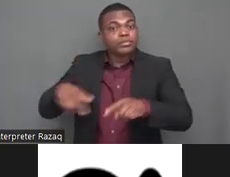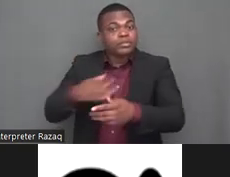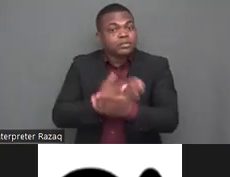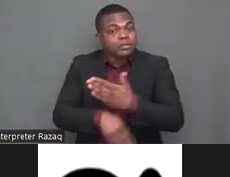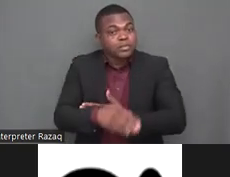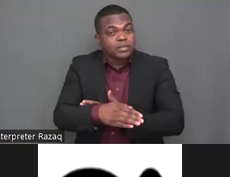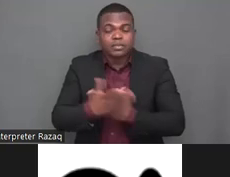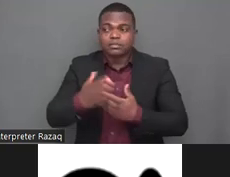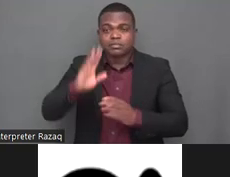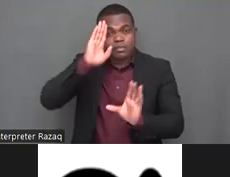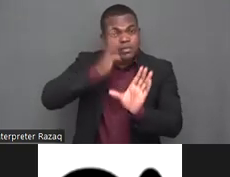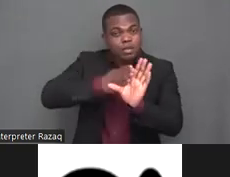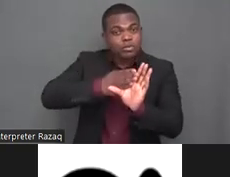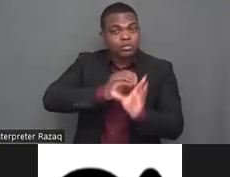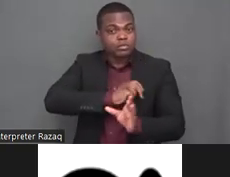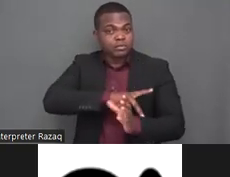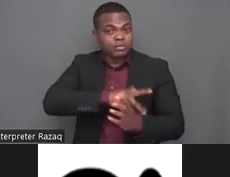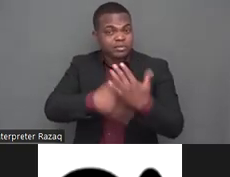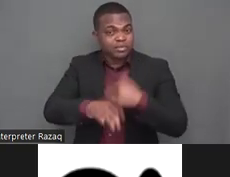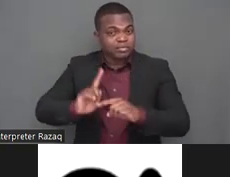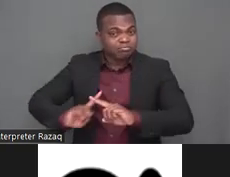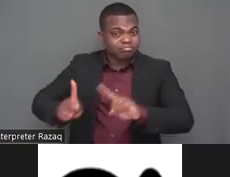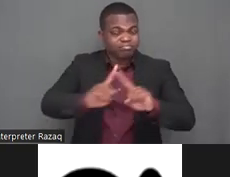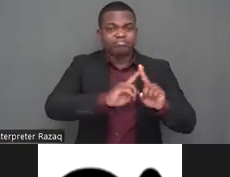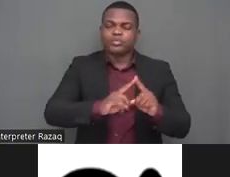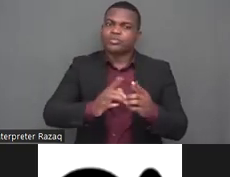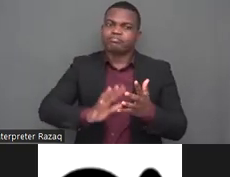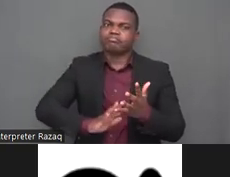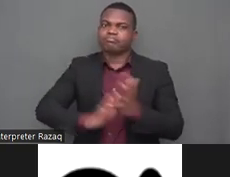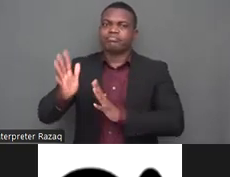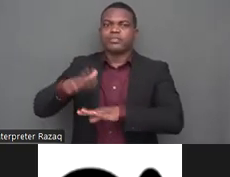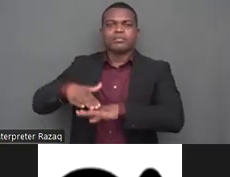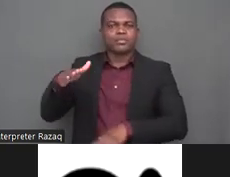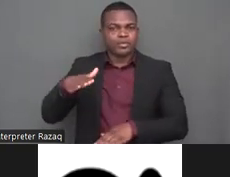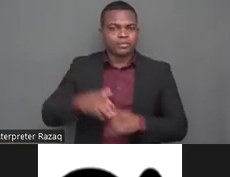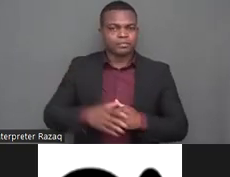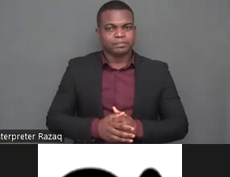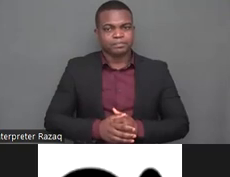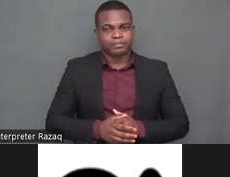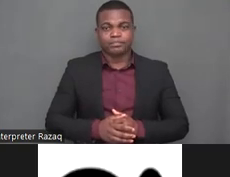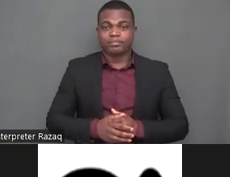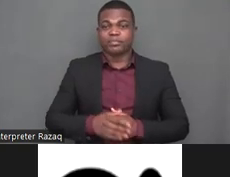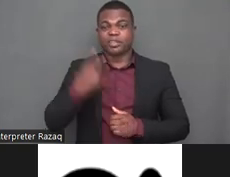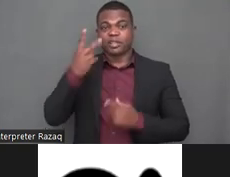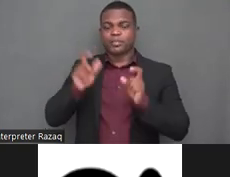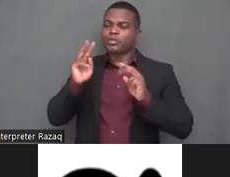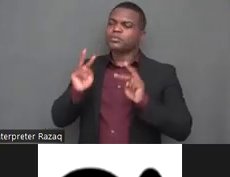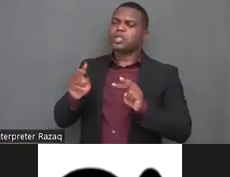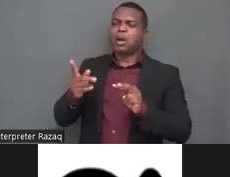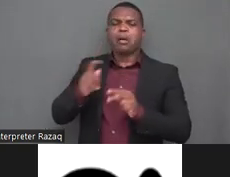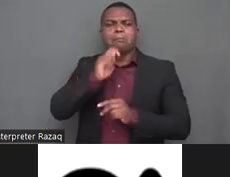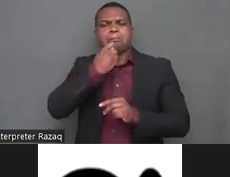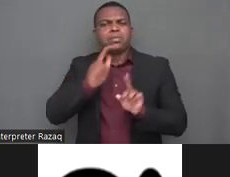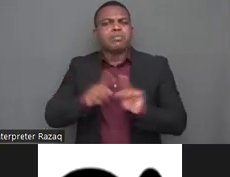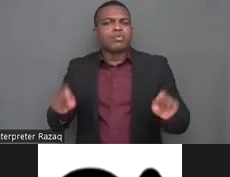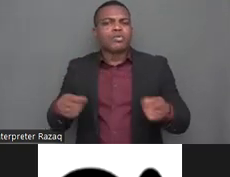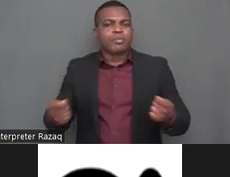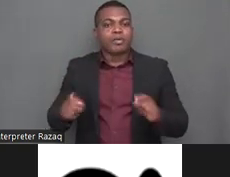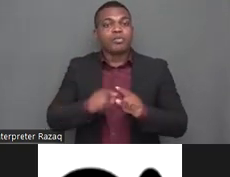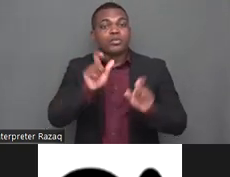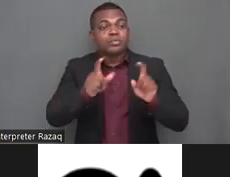sterilized right then yeah we have we have experience on advocating uh people uh including